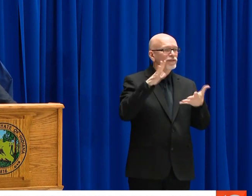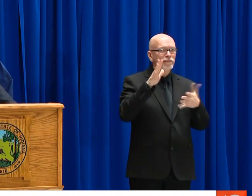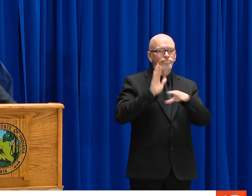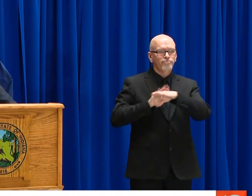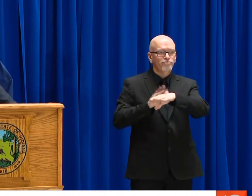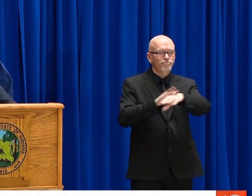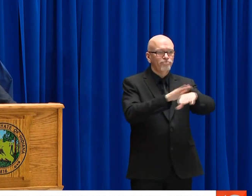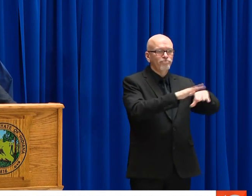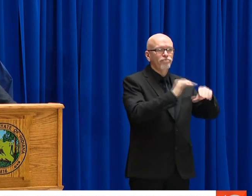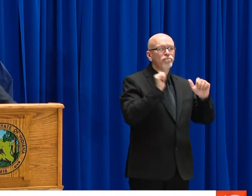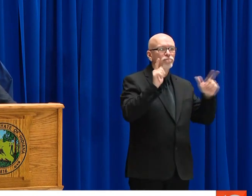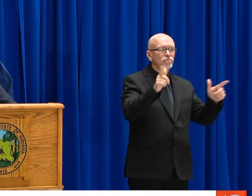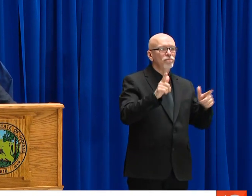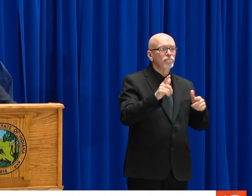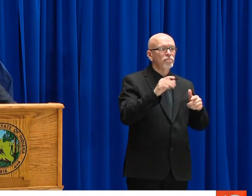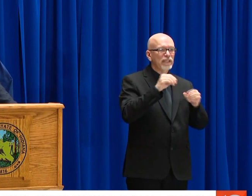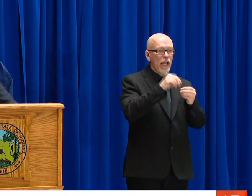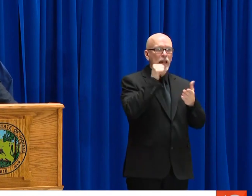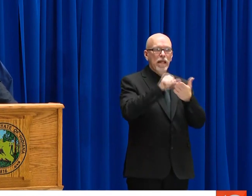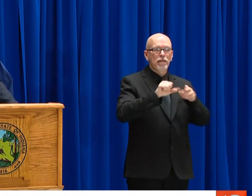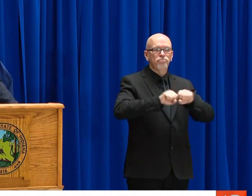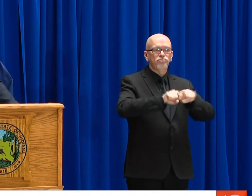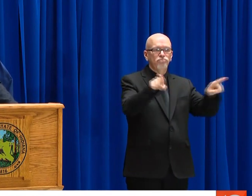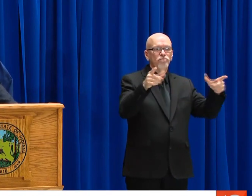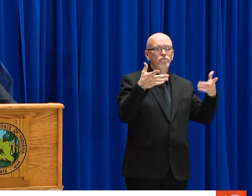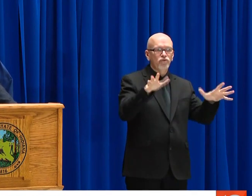POLICE CHIEFS, ALL SHERIFFS, ALL TOWN MARSHAL, AND ALL